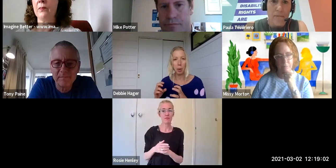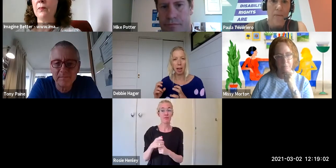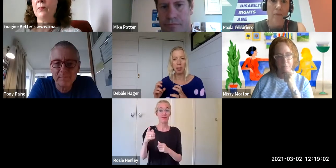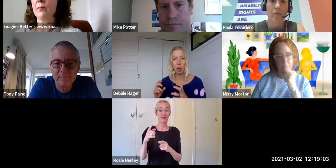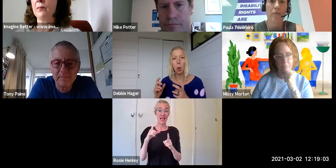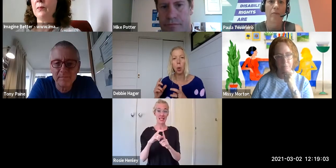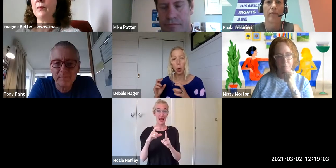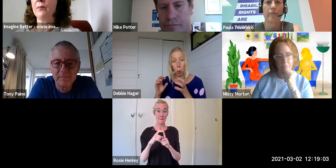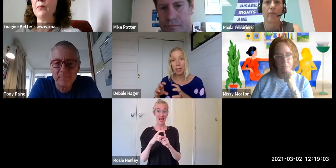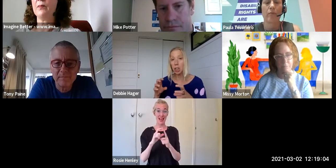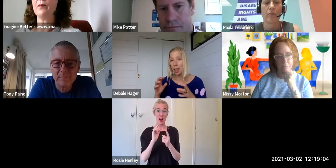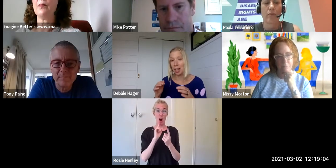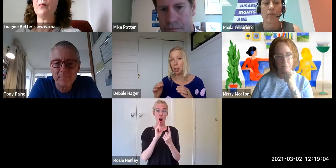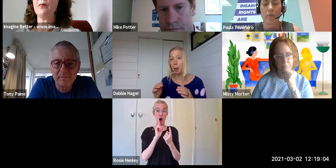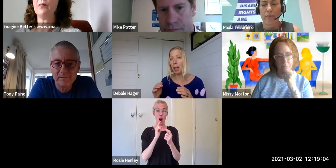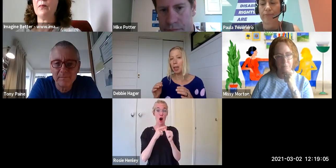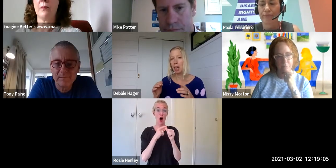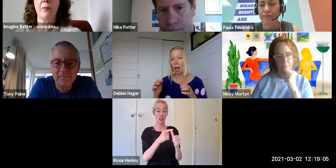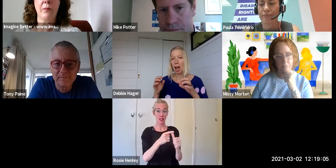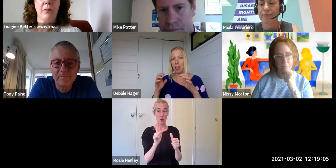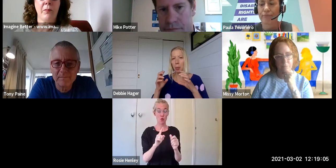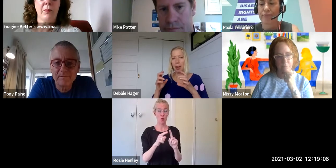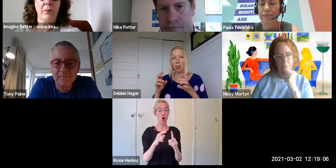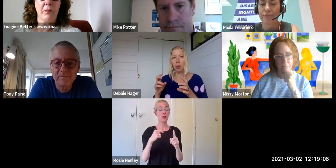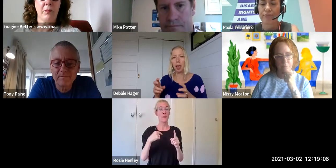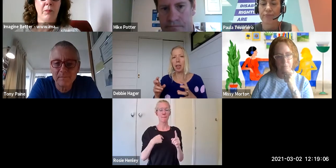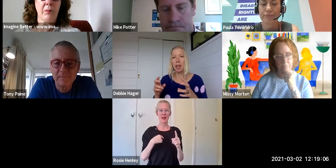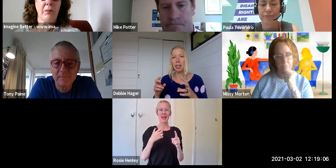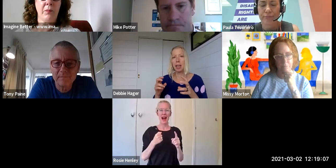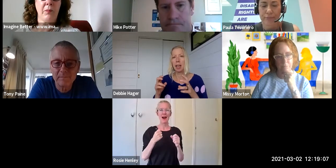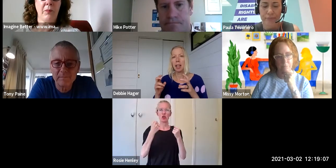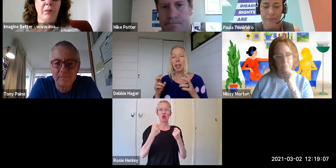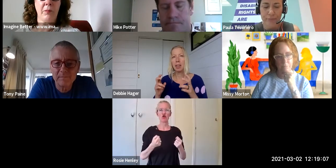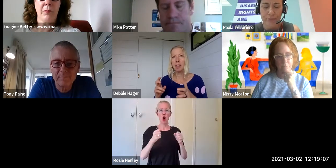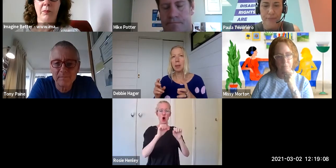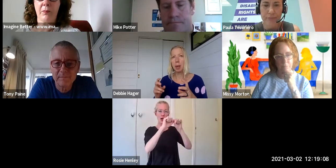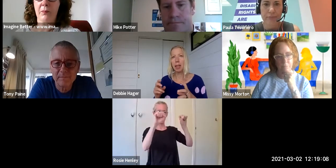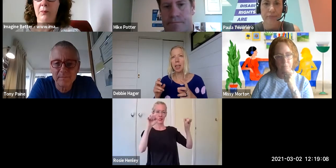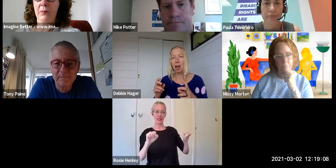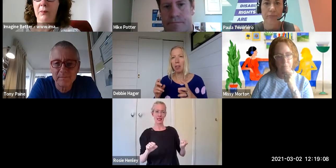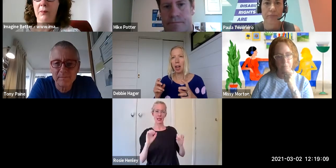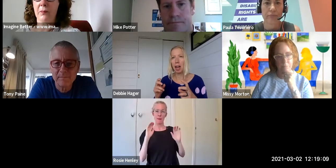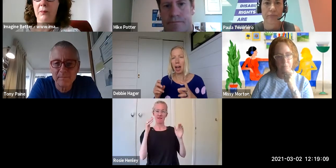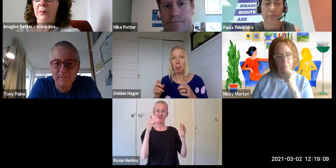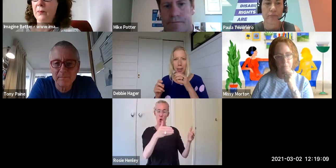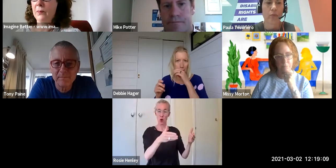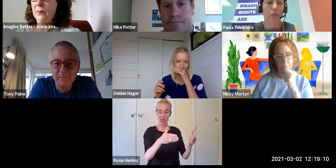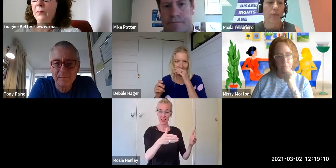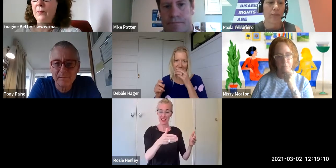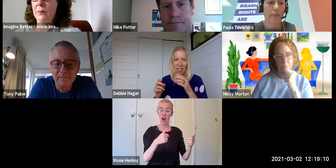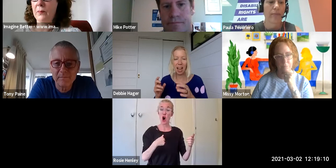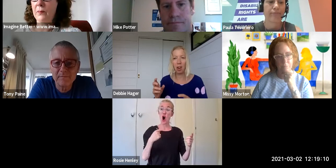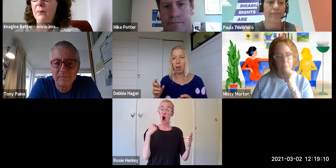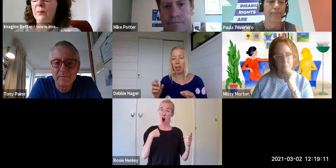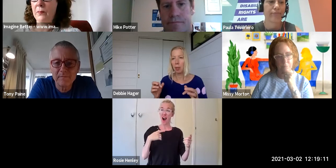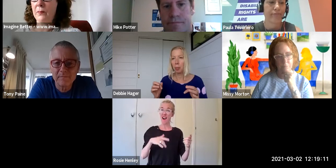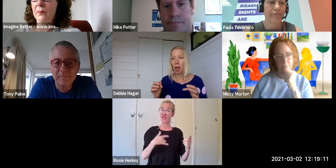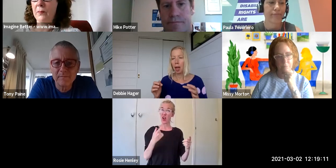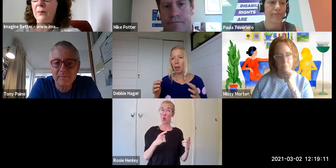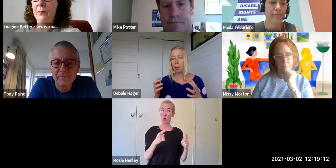that we have to question the hegemony. I think we have to recognize the invisibility of ableism